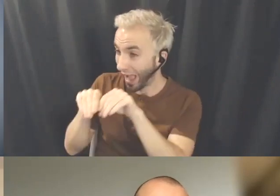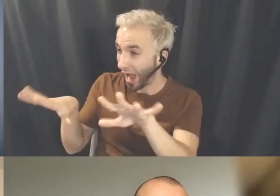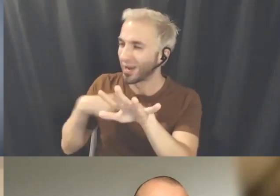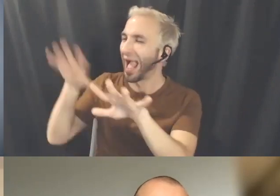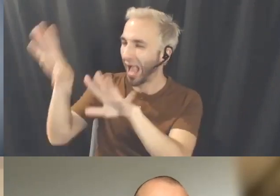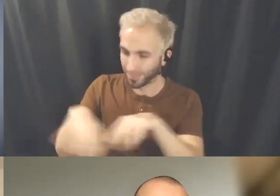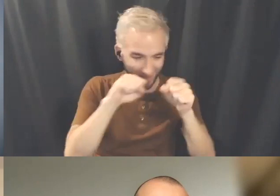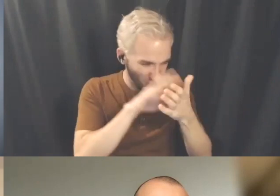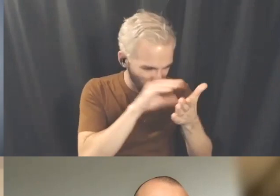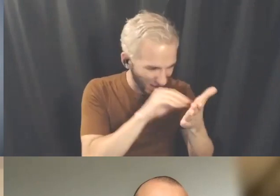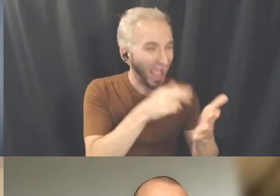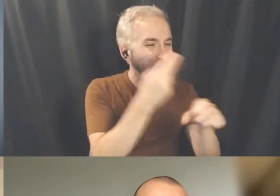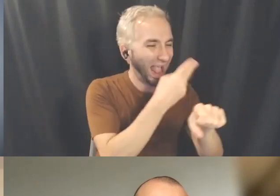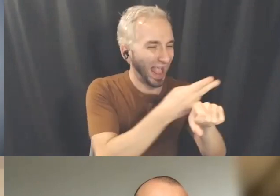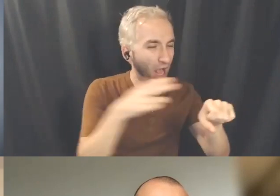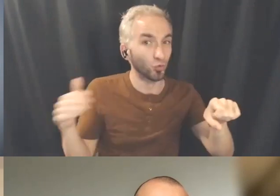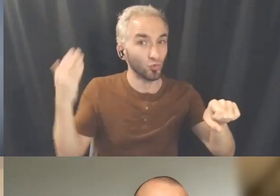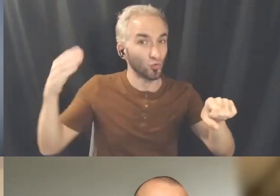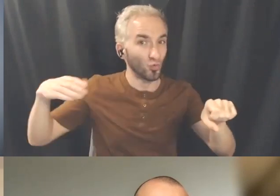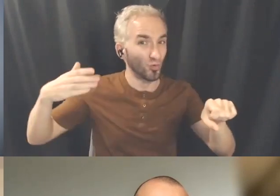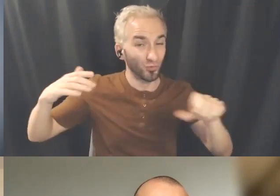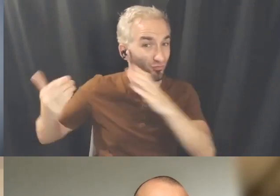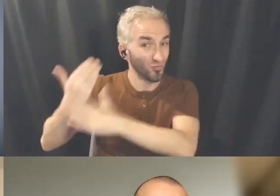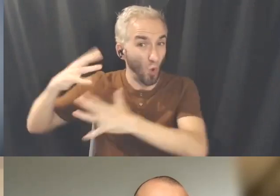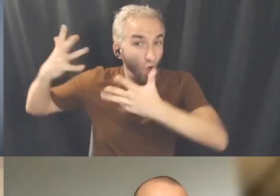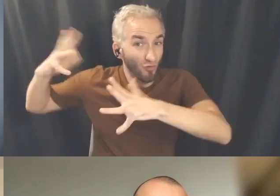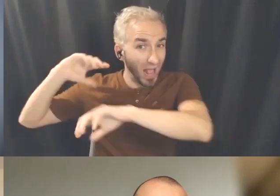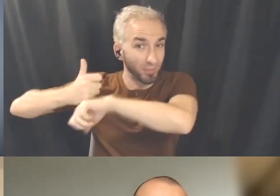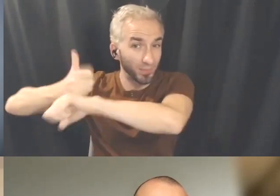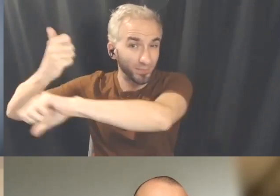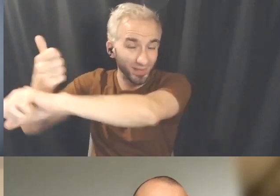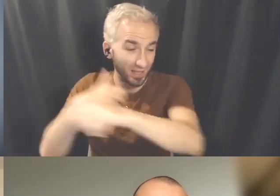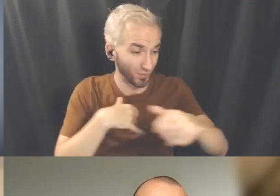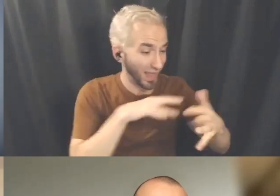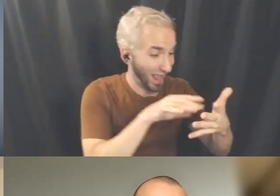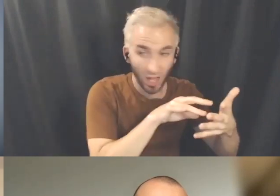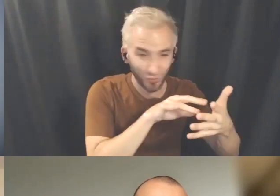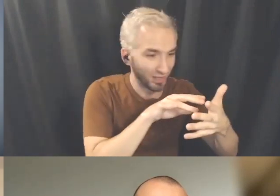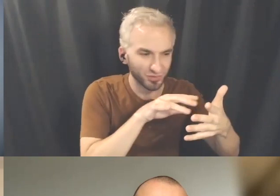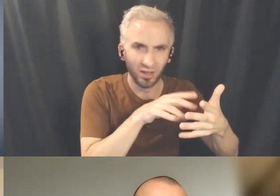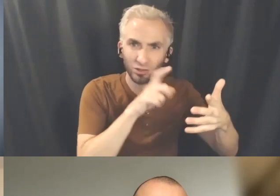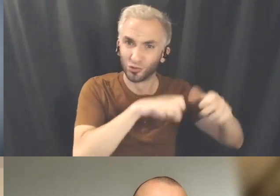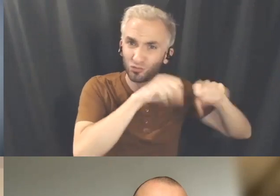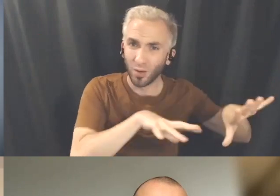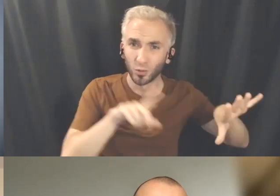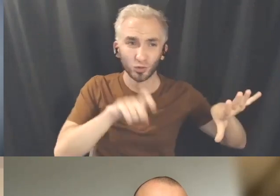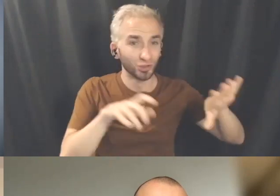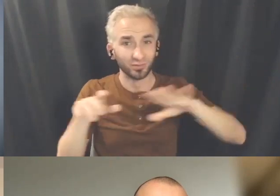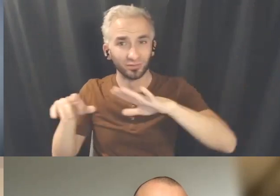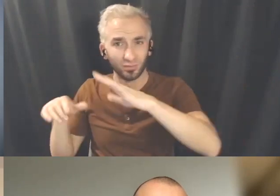I think that's also coming, that's forever an ongoing question for me as well. I felt that way in the beginning the first